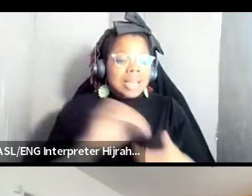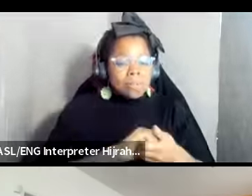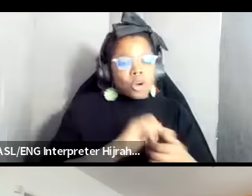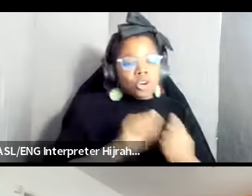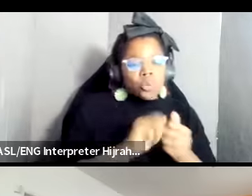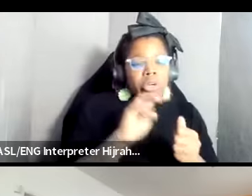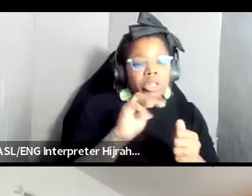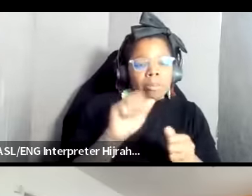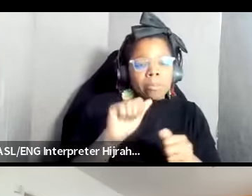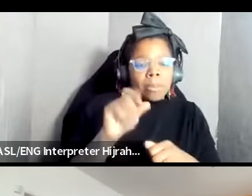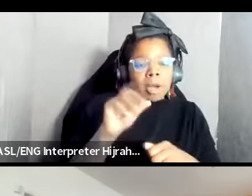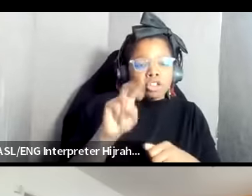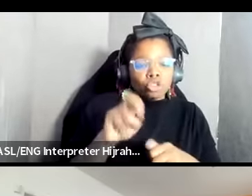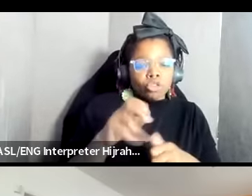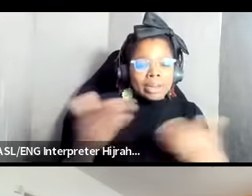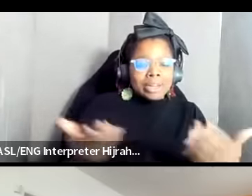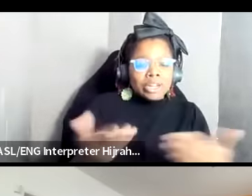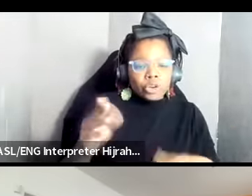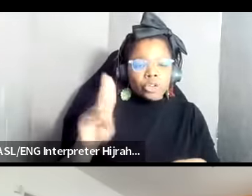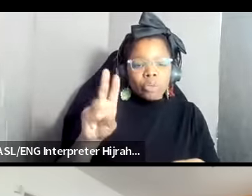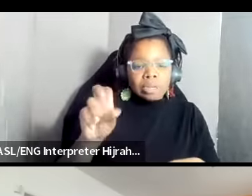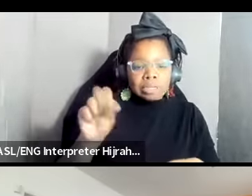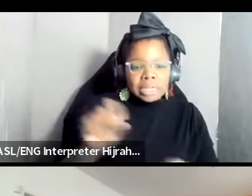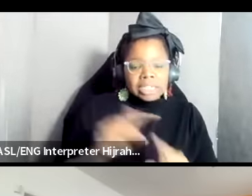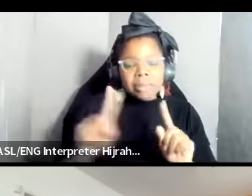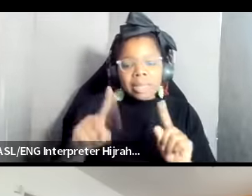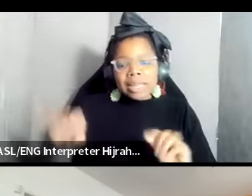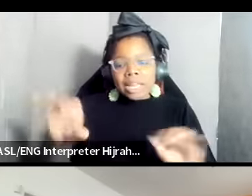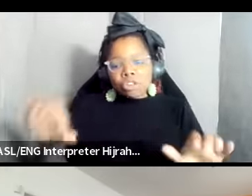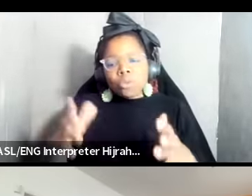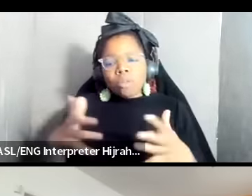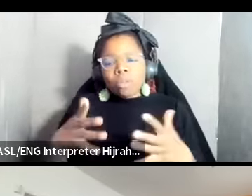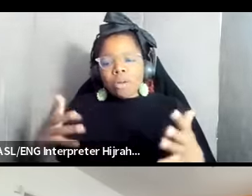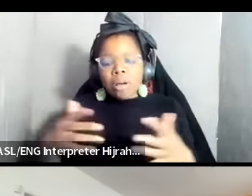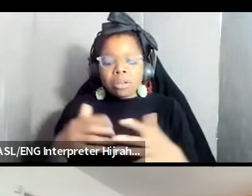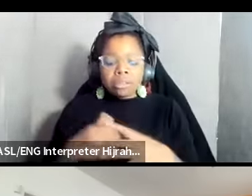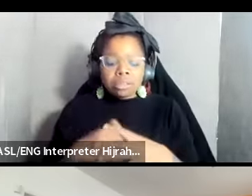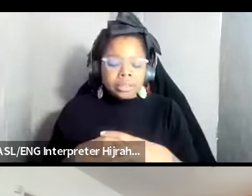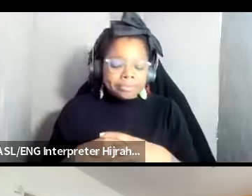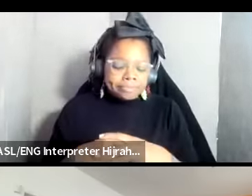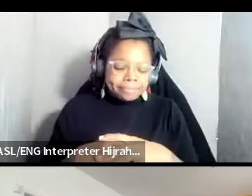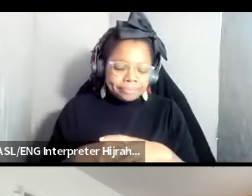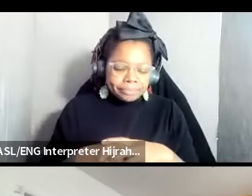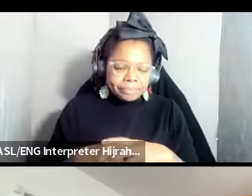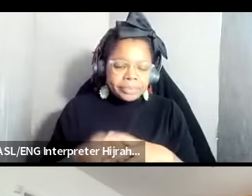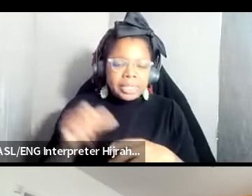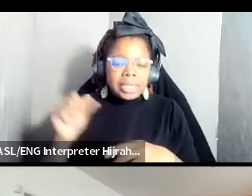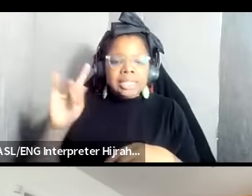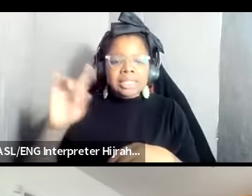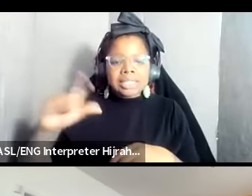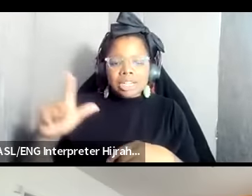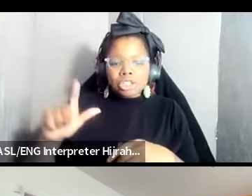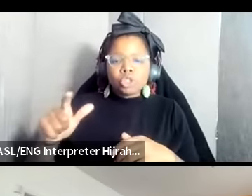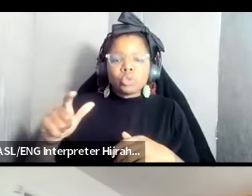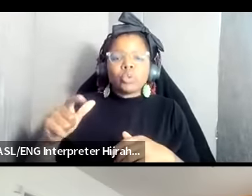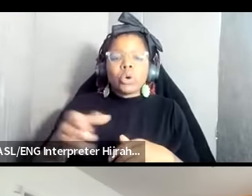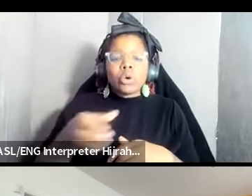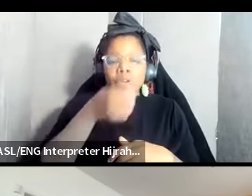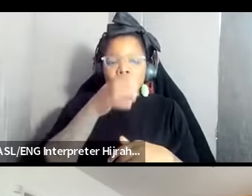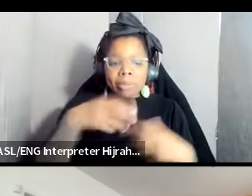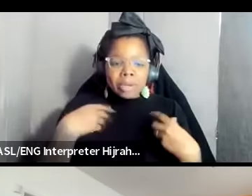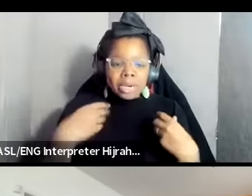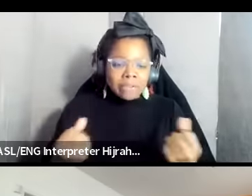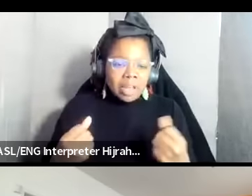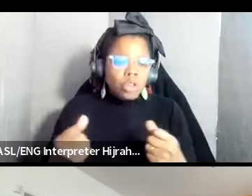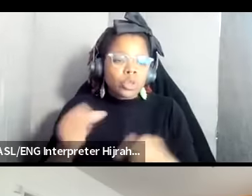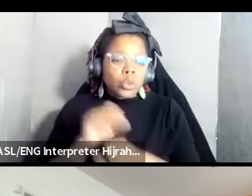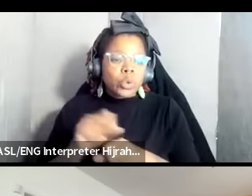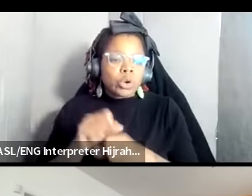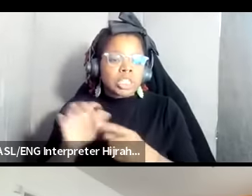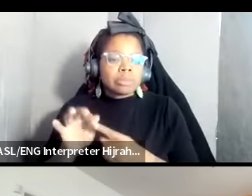but they do um a lot of um sexual and reproductive Health work particularly for black uh uh for black